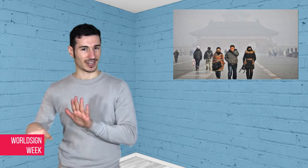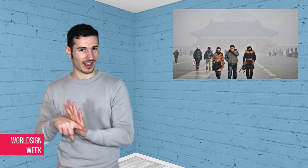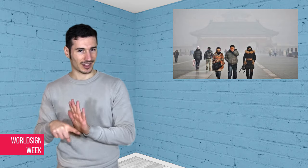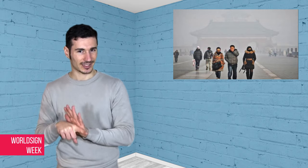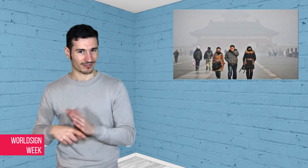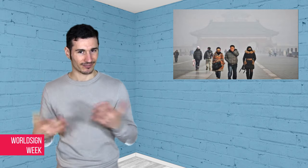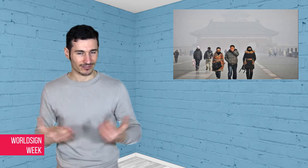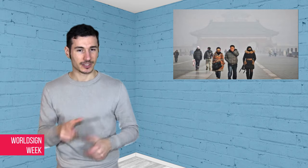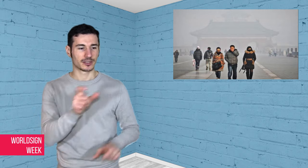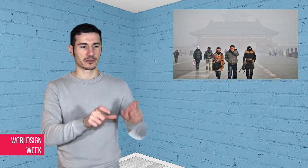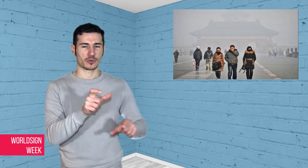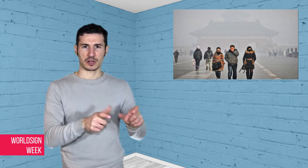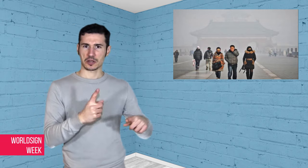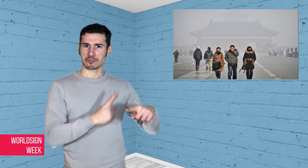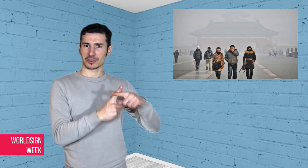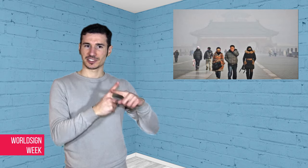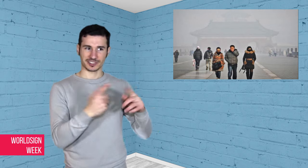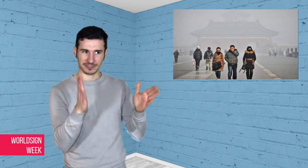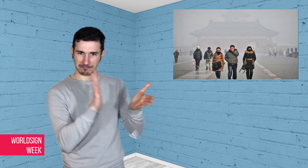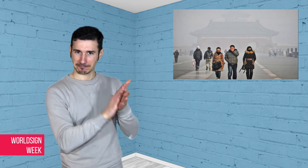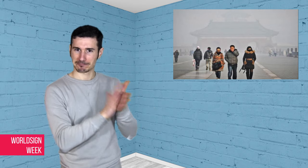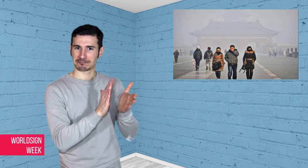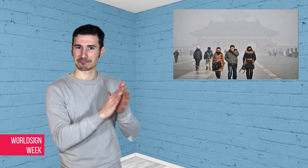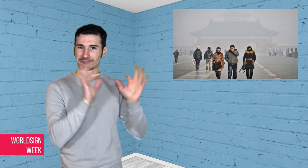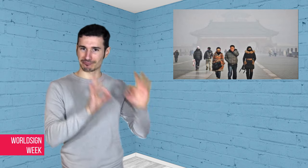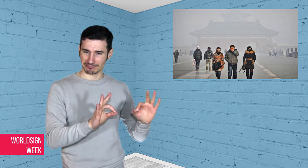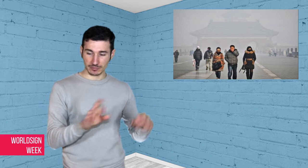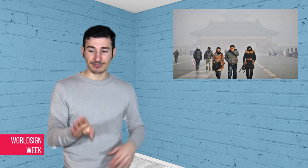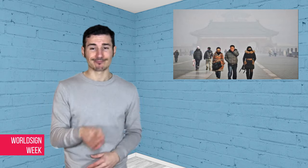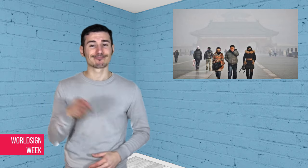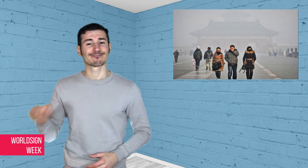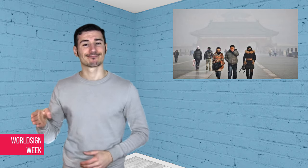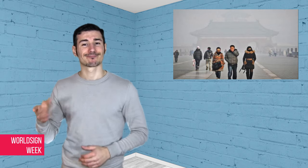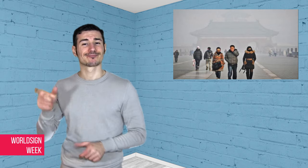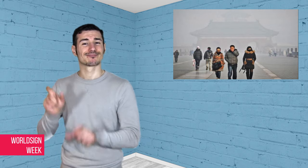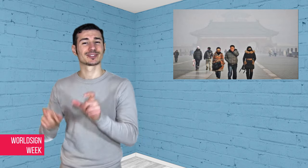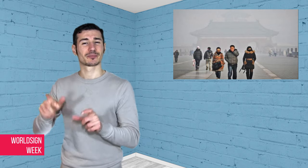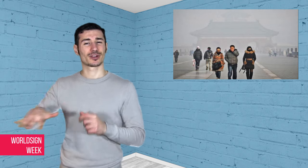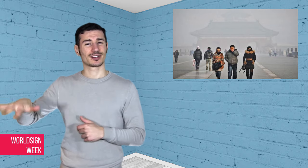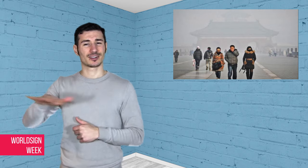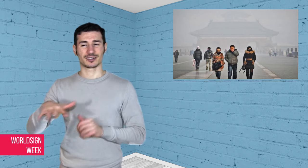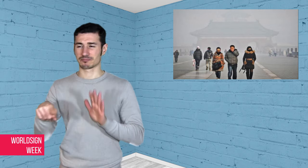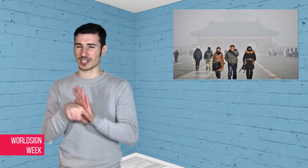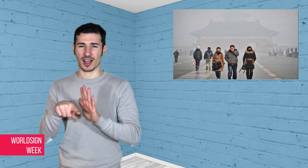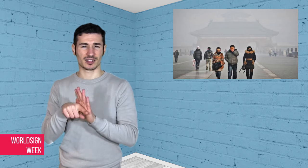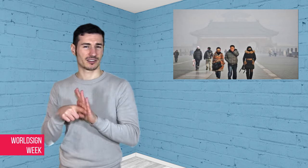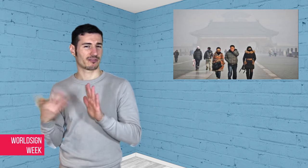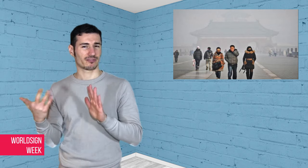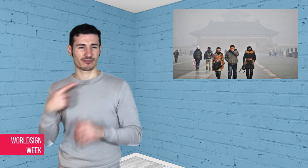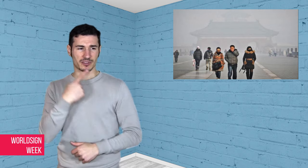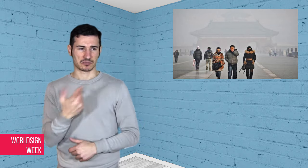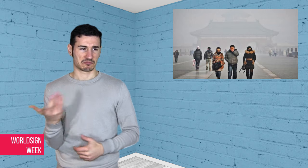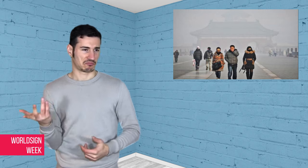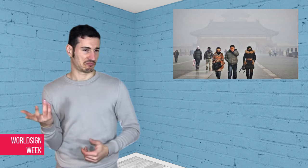were skeptical, saying the government should focus more on enforcing bigger